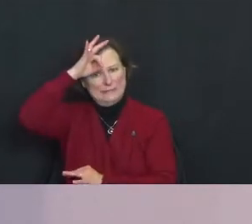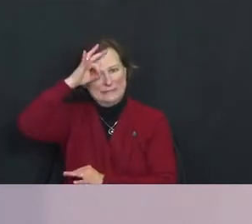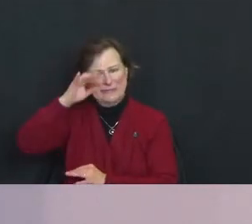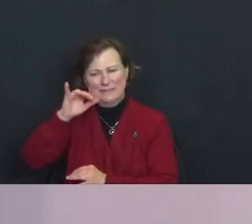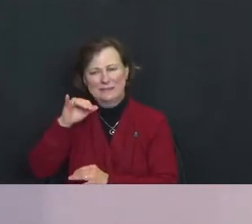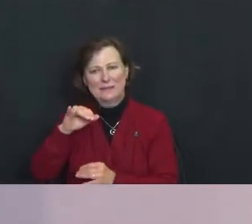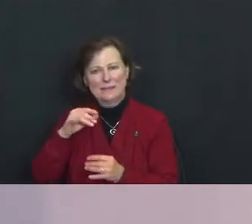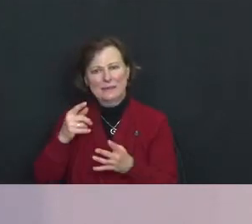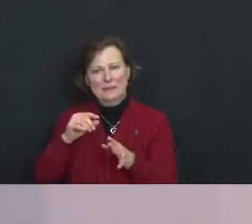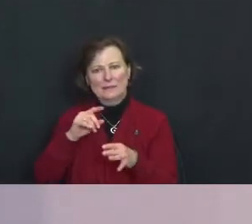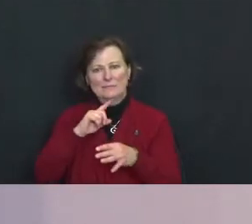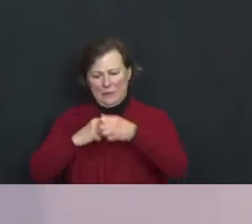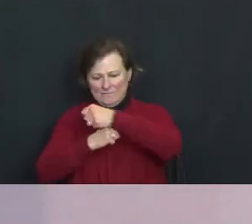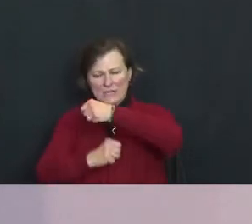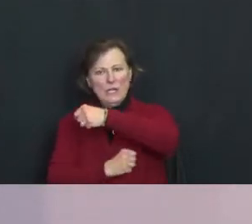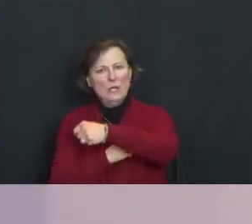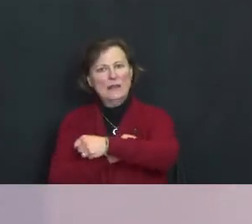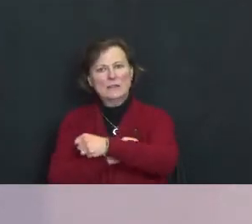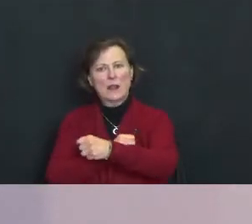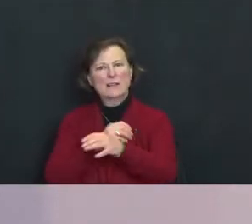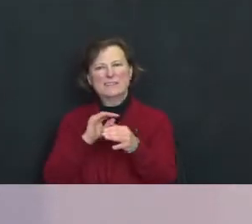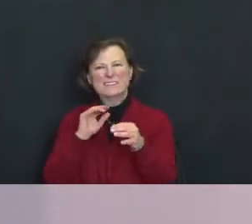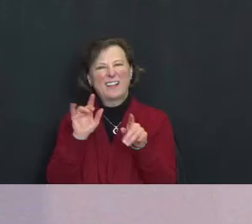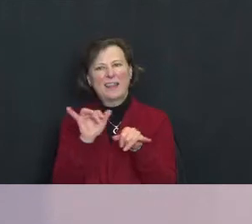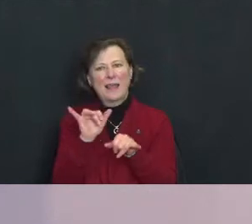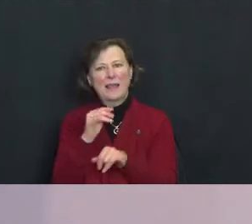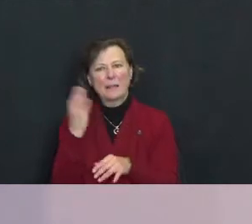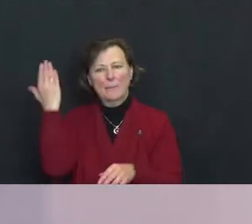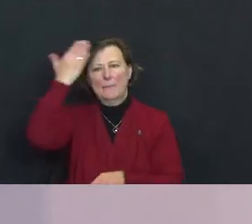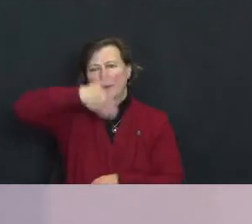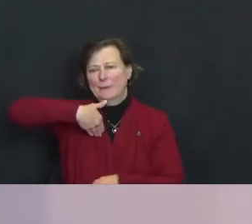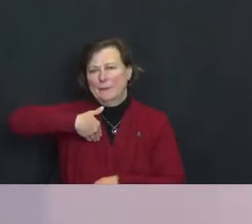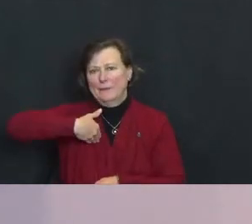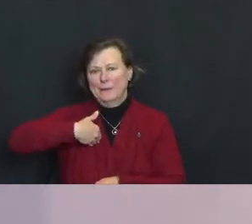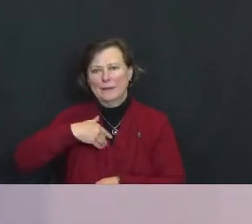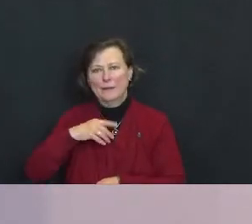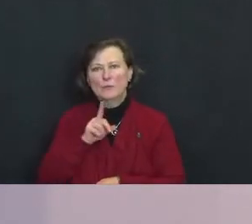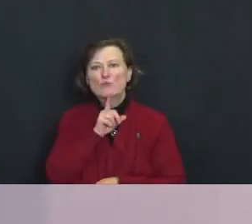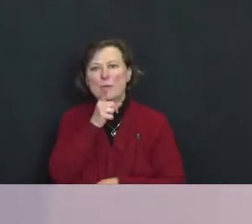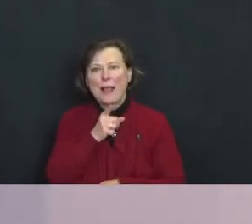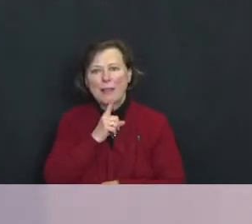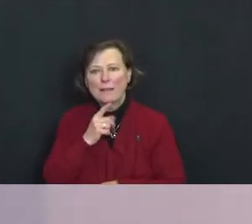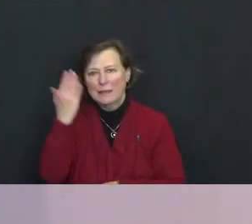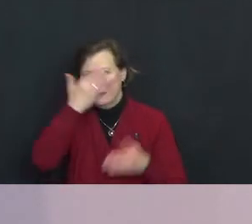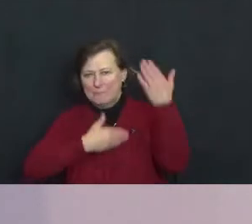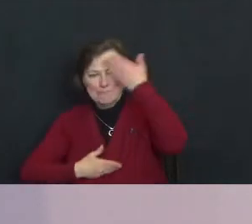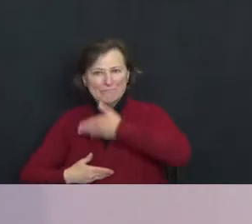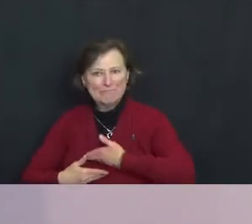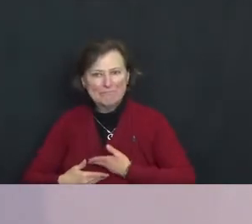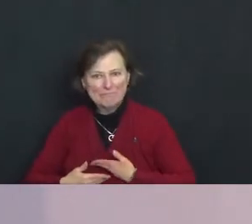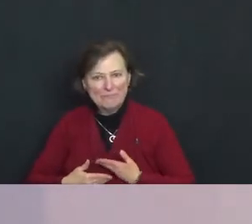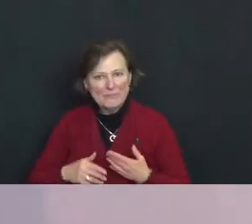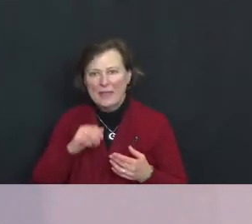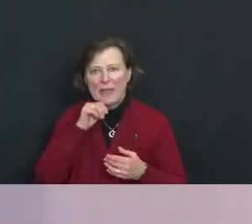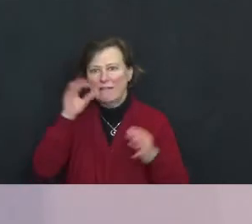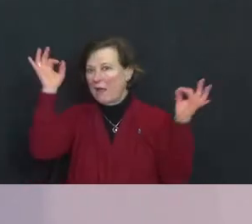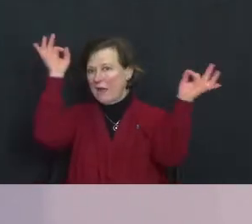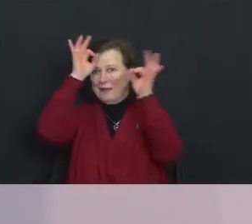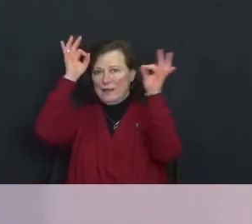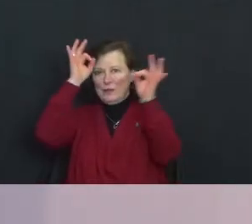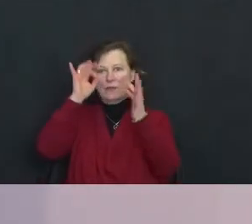a fundamental blindness about this isn't the kind of ignorance that is the result of a